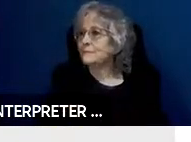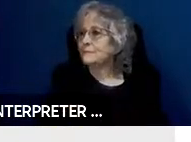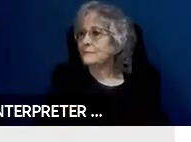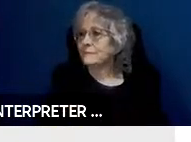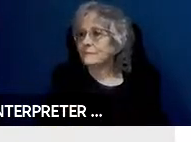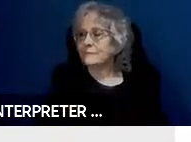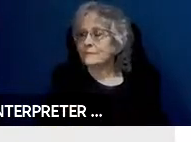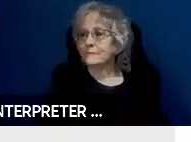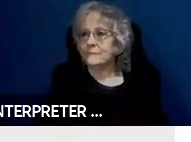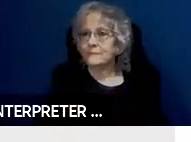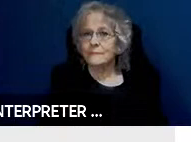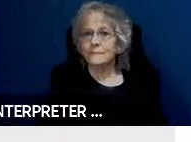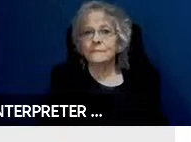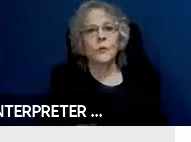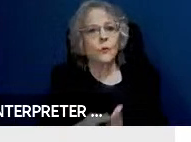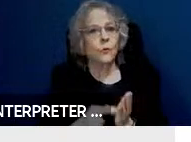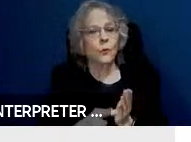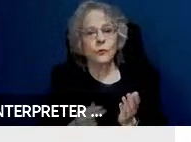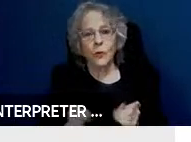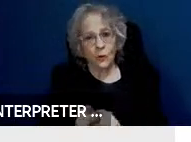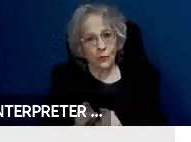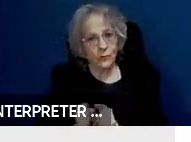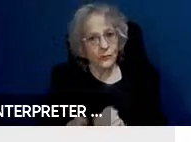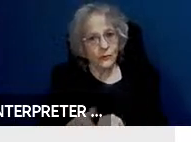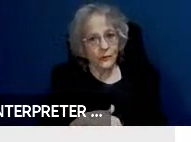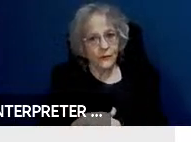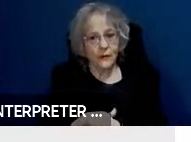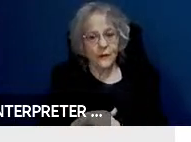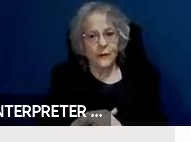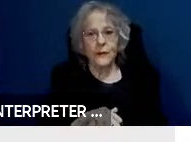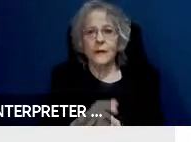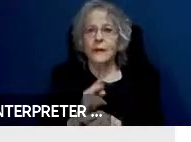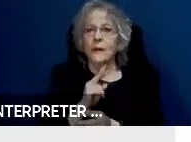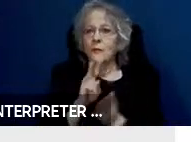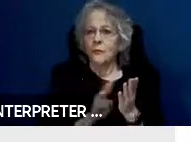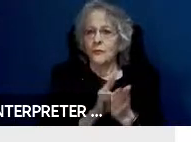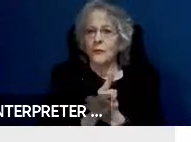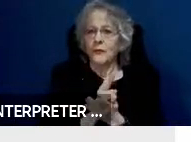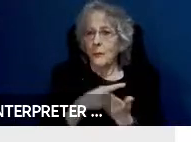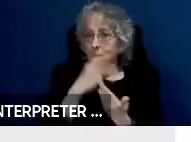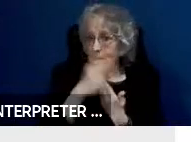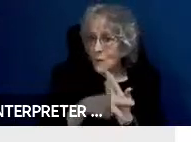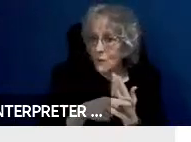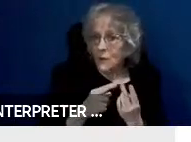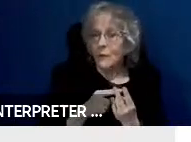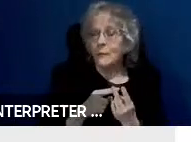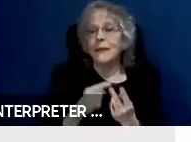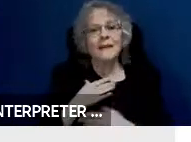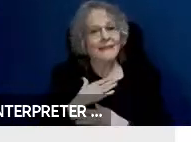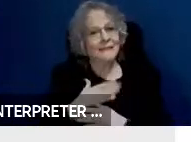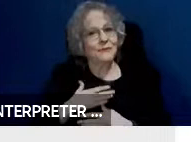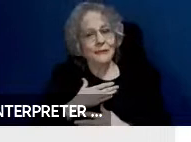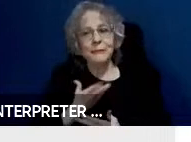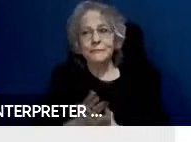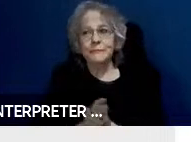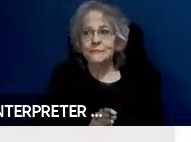Our rules also cover video programming and entertainment. Over the course of these